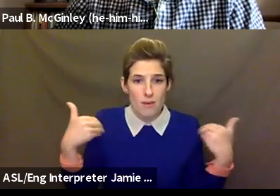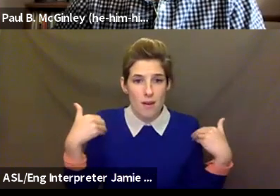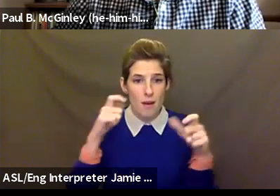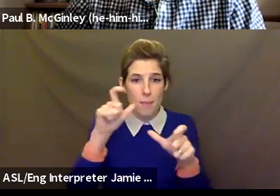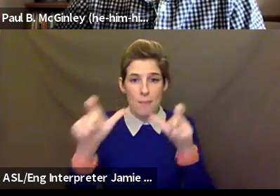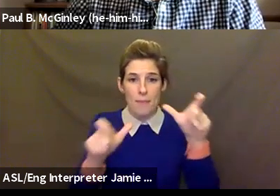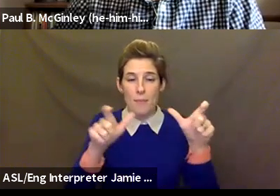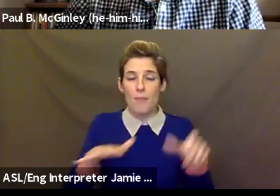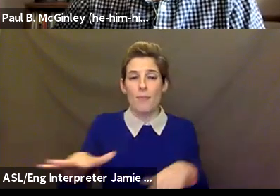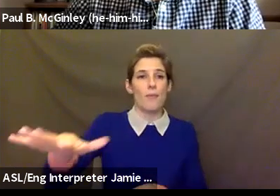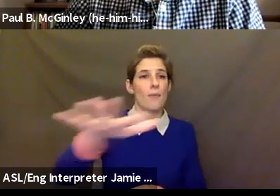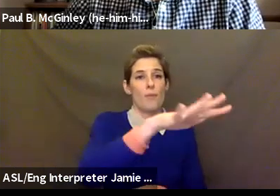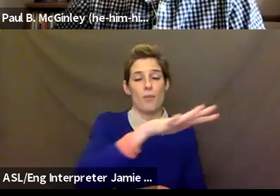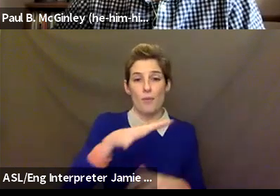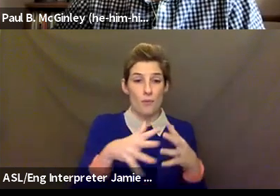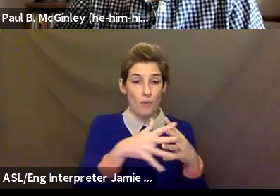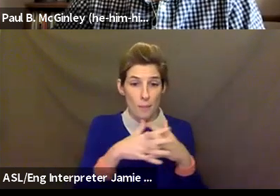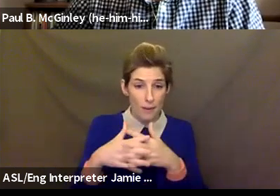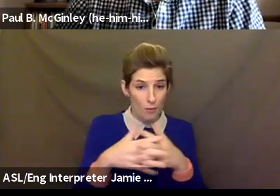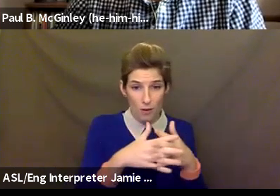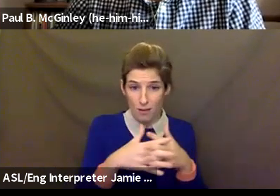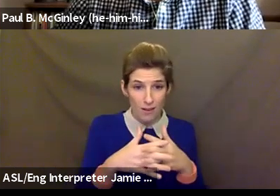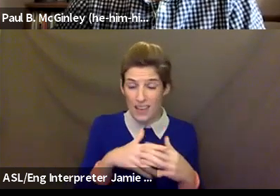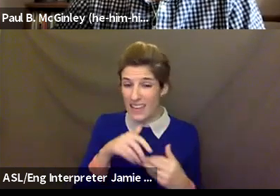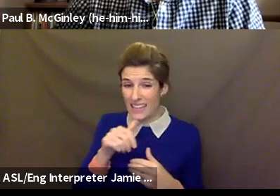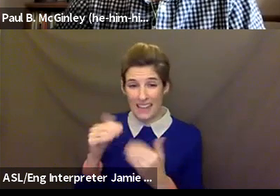country, not just in New York City. And we know that New York